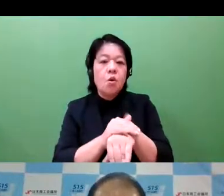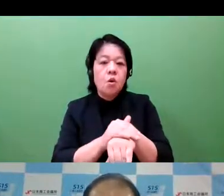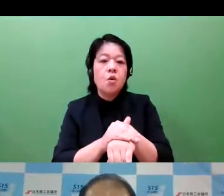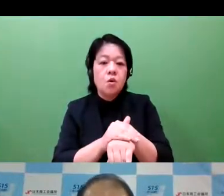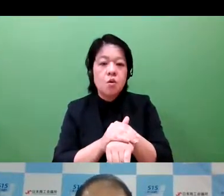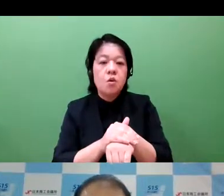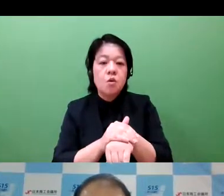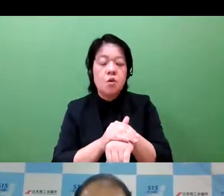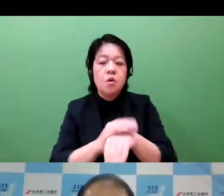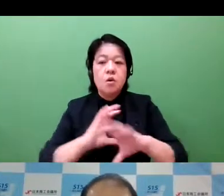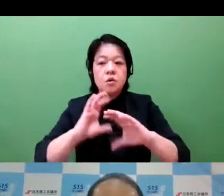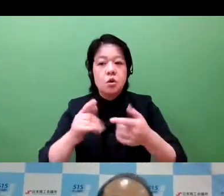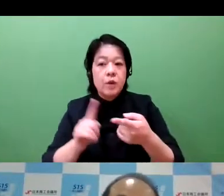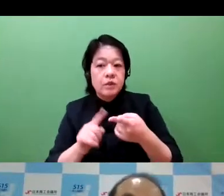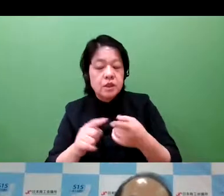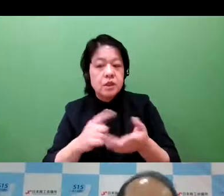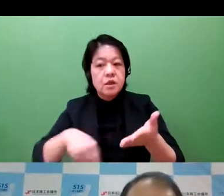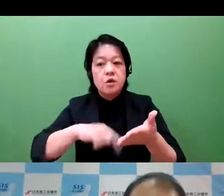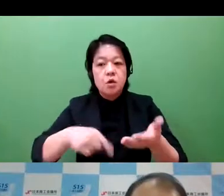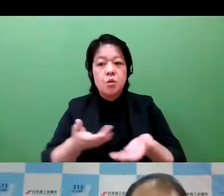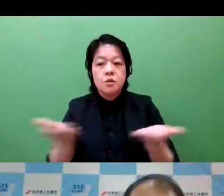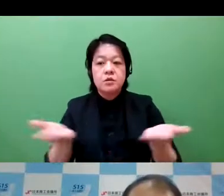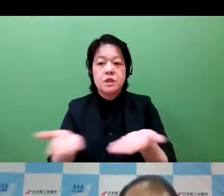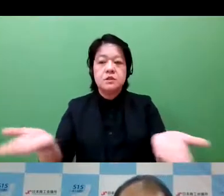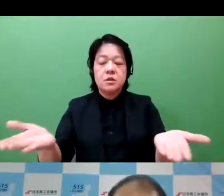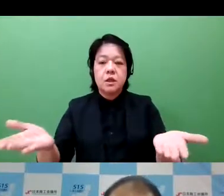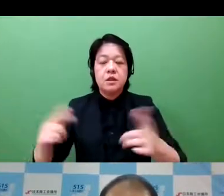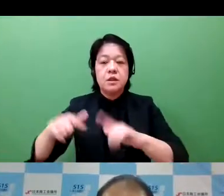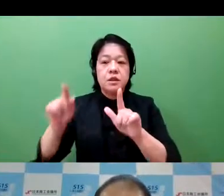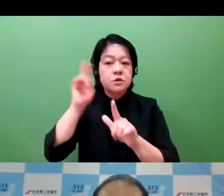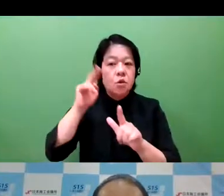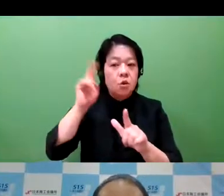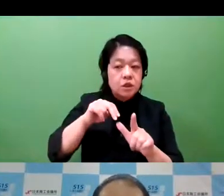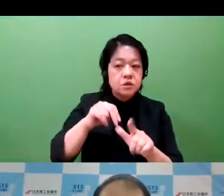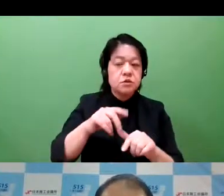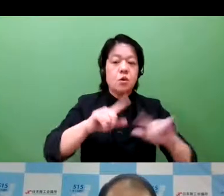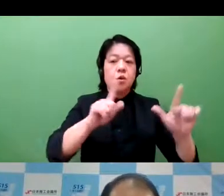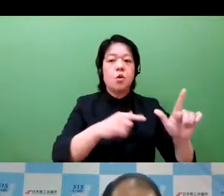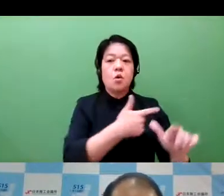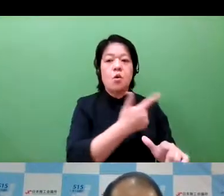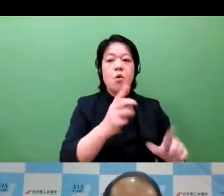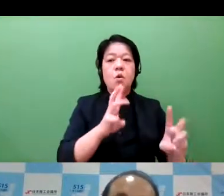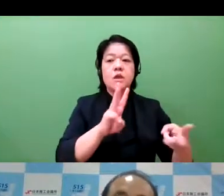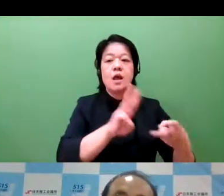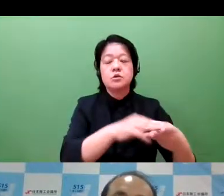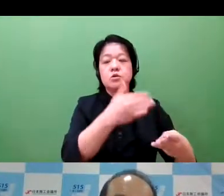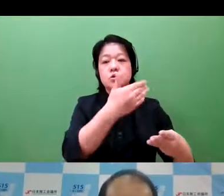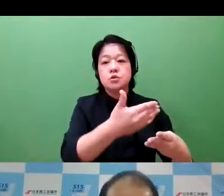And also, they've introduced companies that have made inroads overseas. And also, in Higashi Osaka and Tokyo Ohtaku,, this is